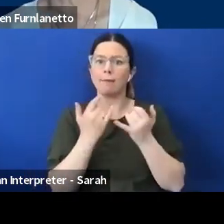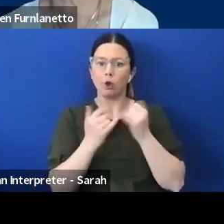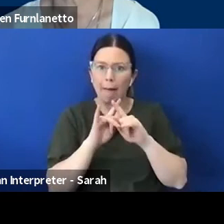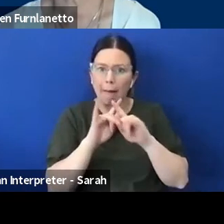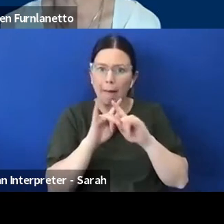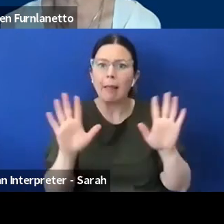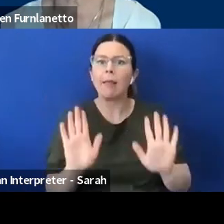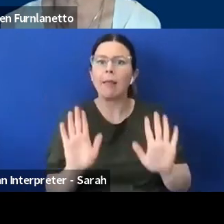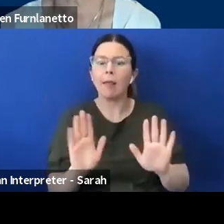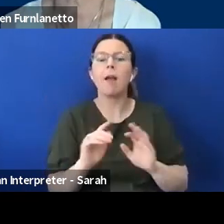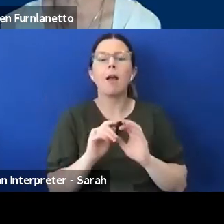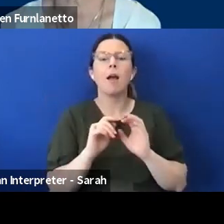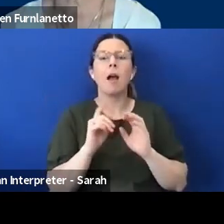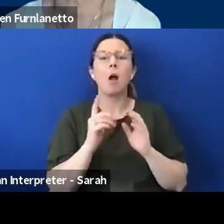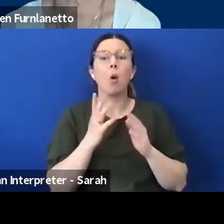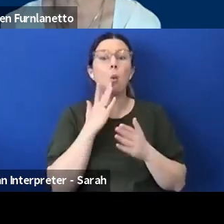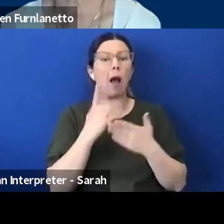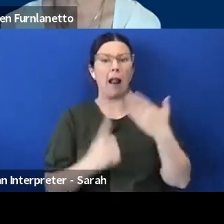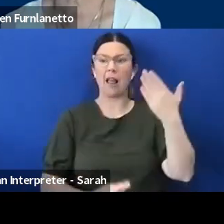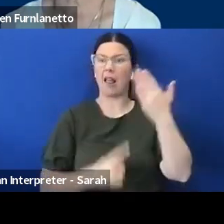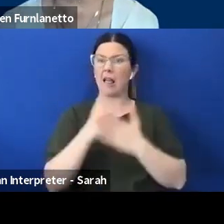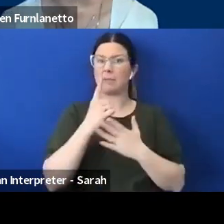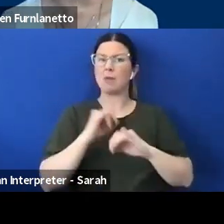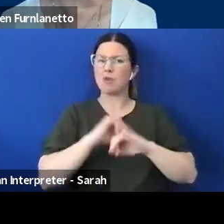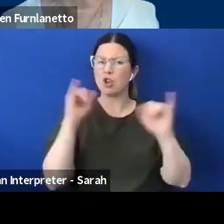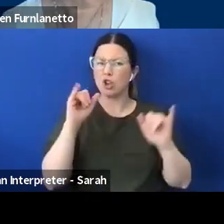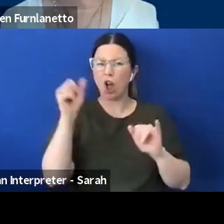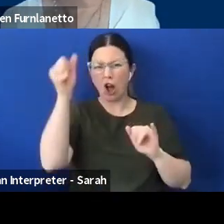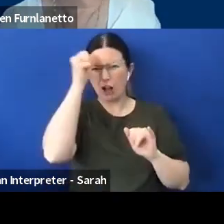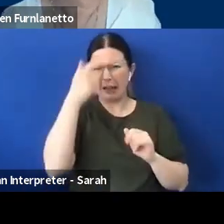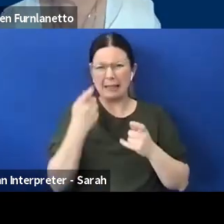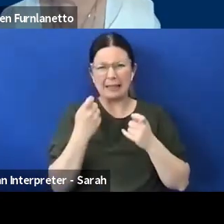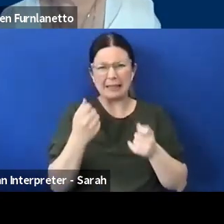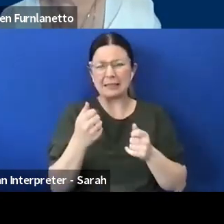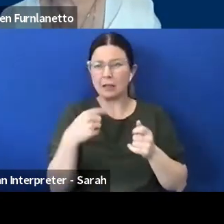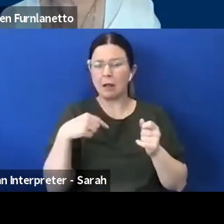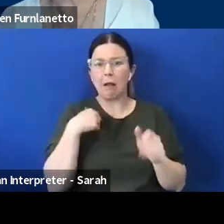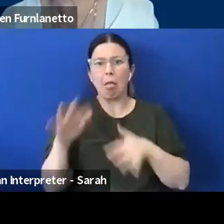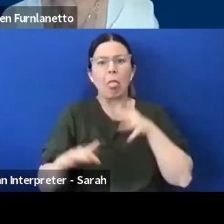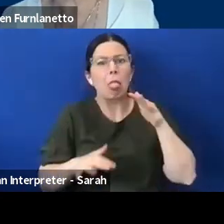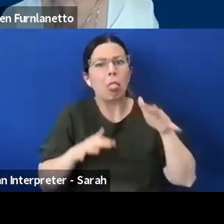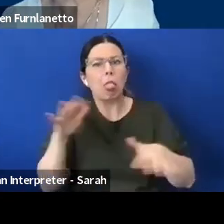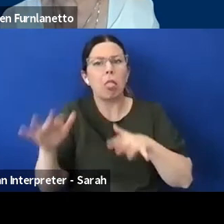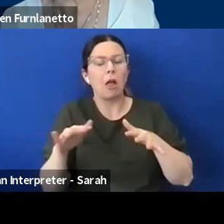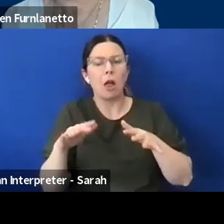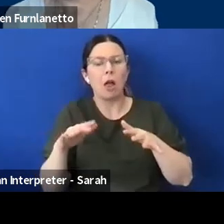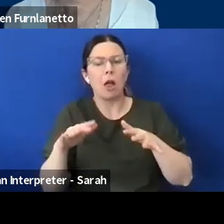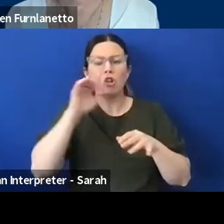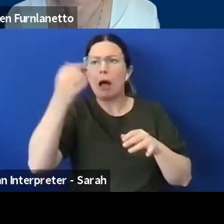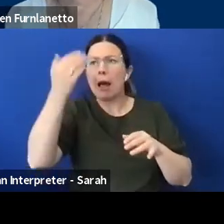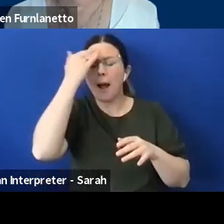in emergency situations you know they're panicking they're they aren't thinking straight so